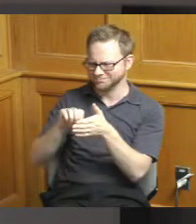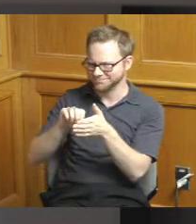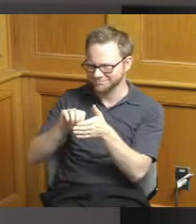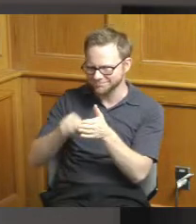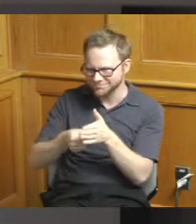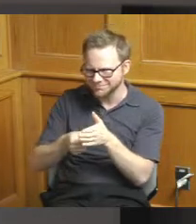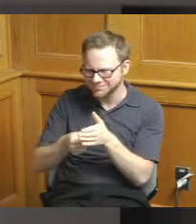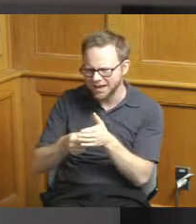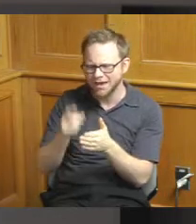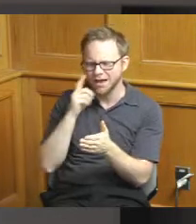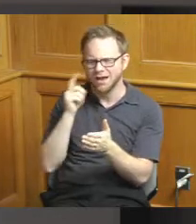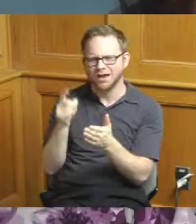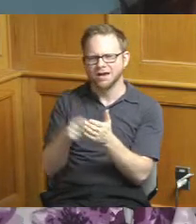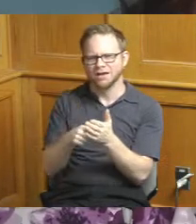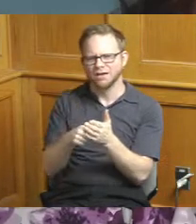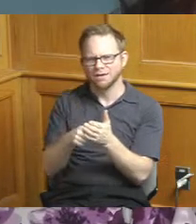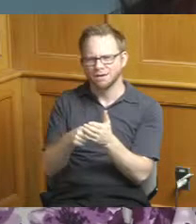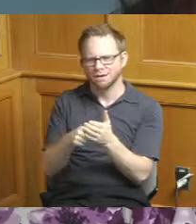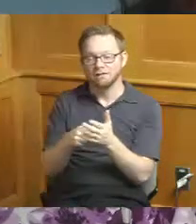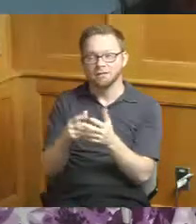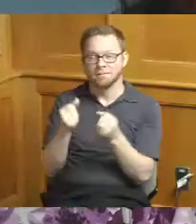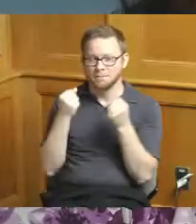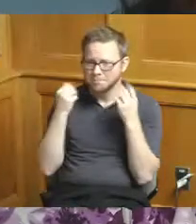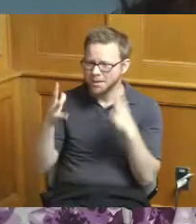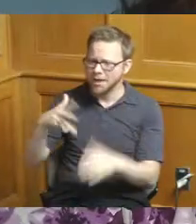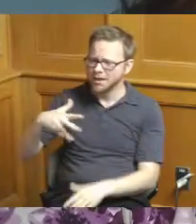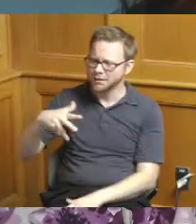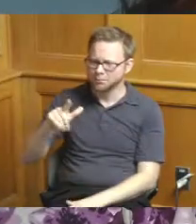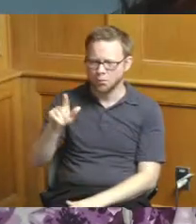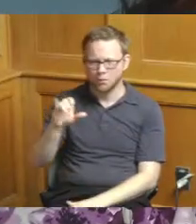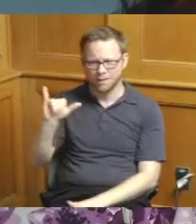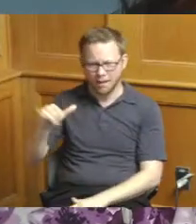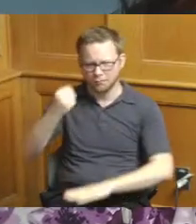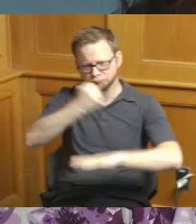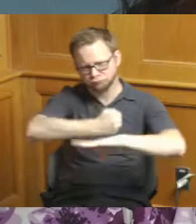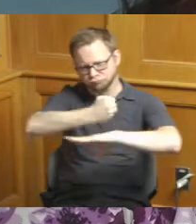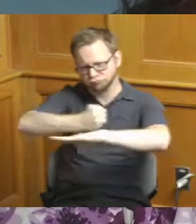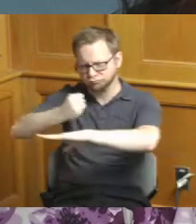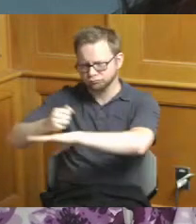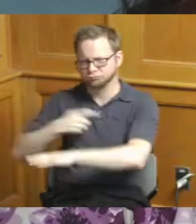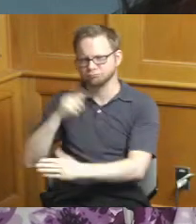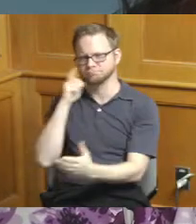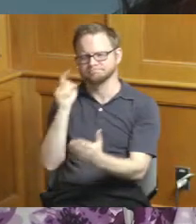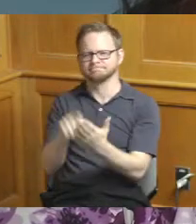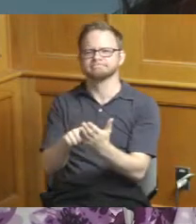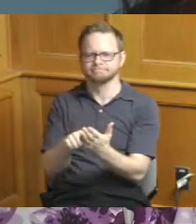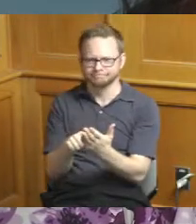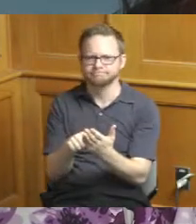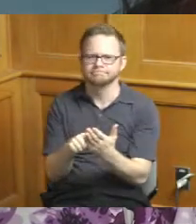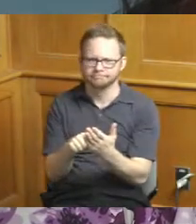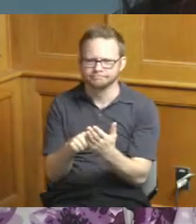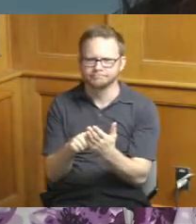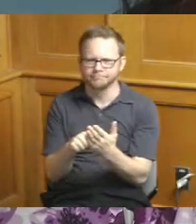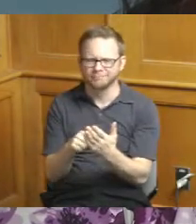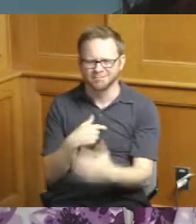we're losing a lot of bowling alleys yeah and just you know just kind of concerned about it